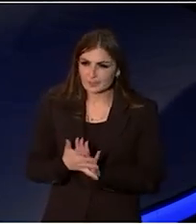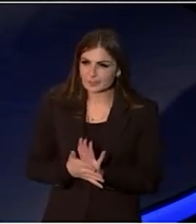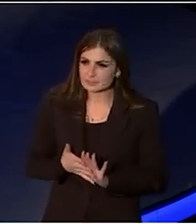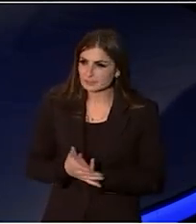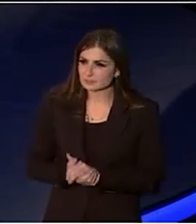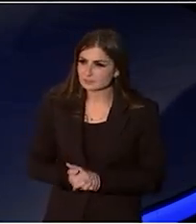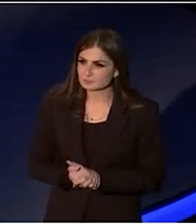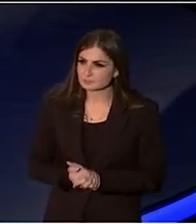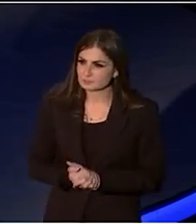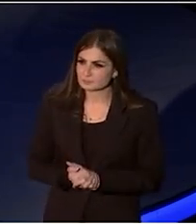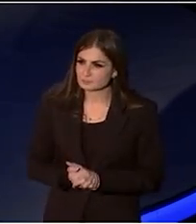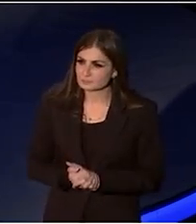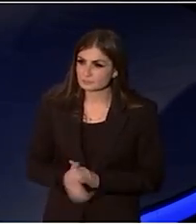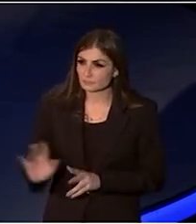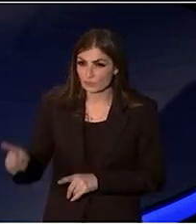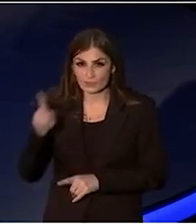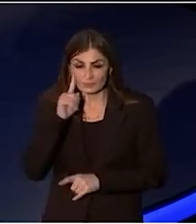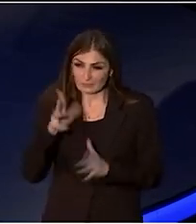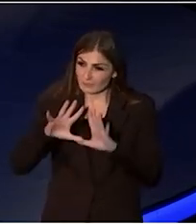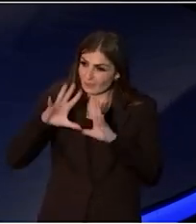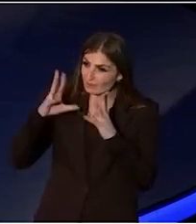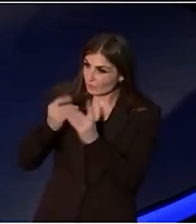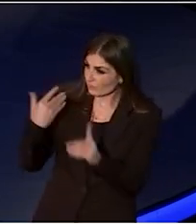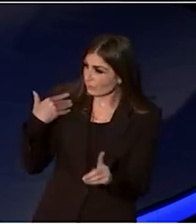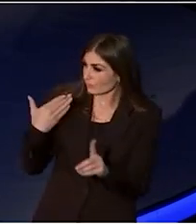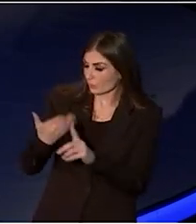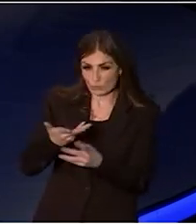You think of all the things that could be said.